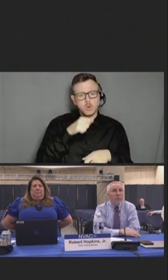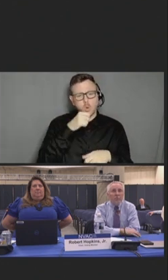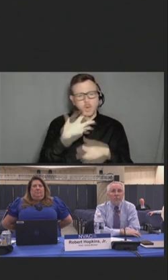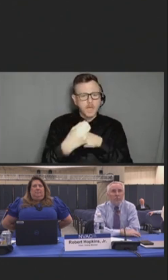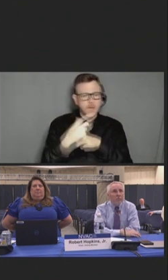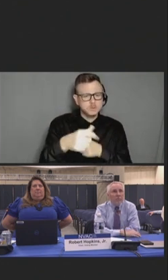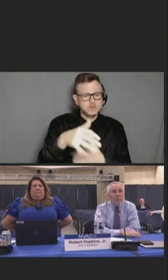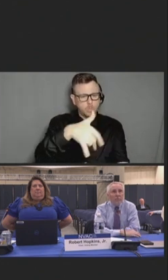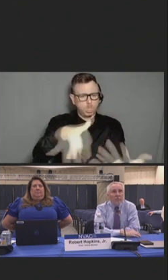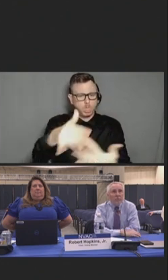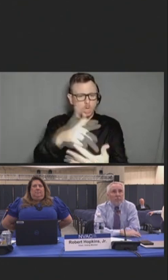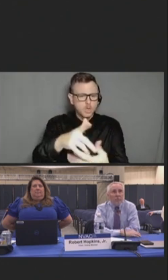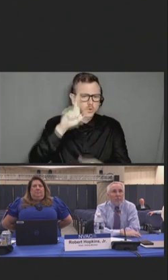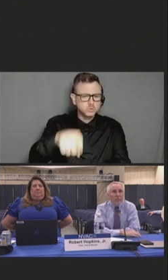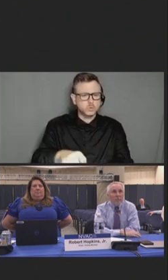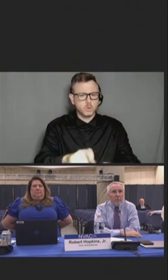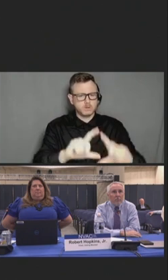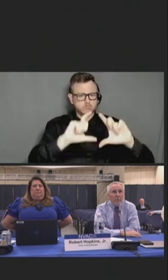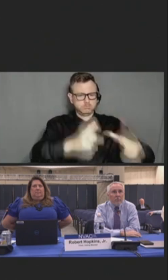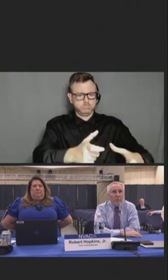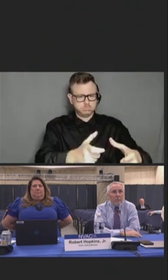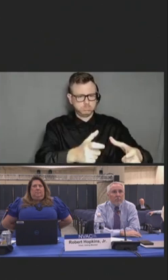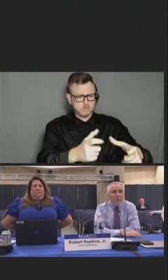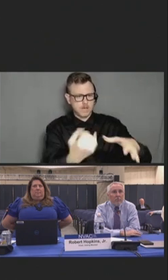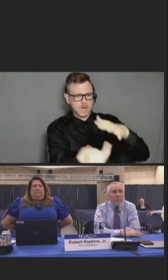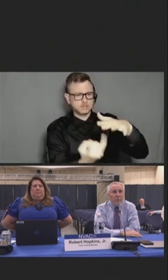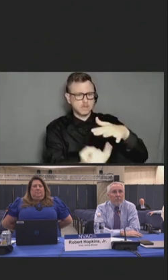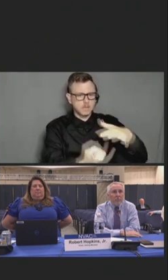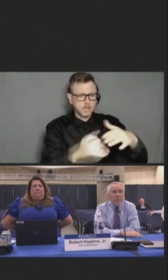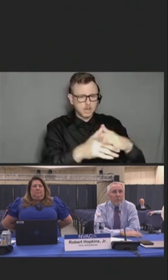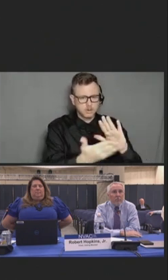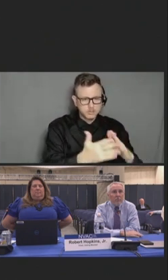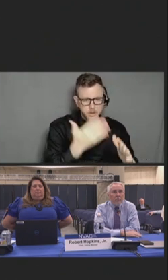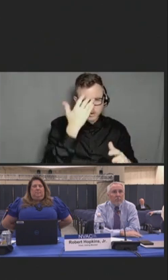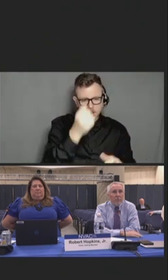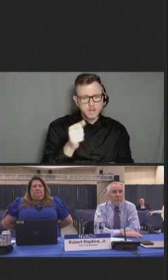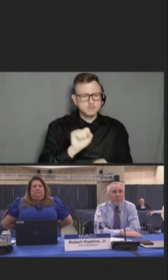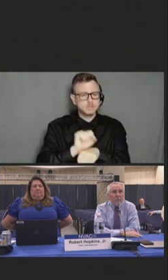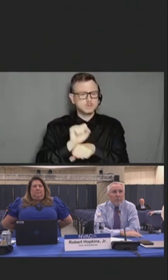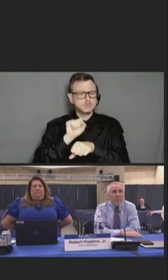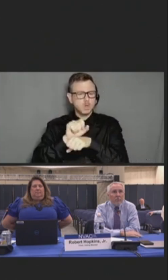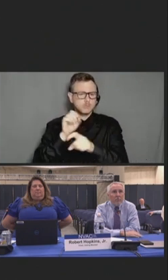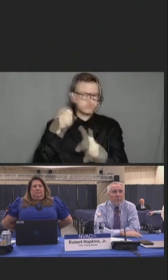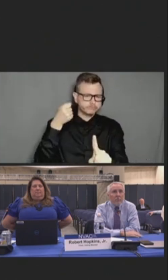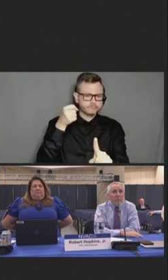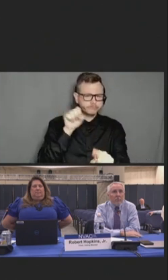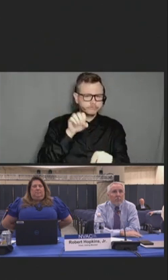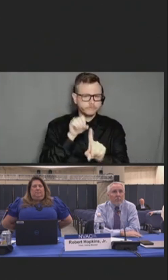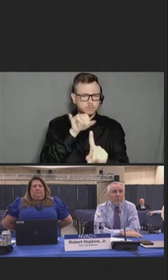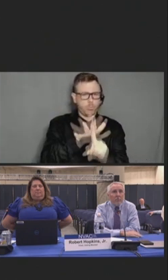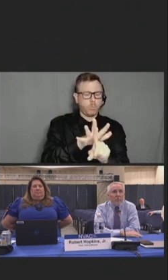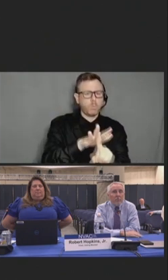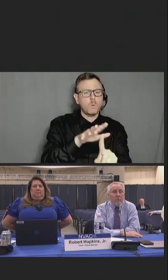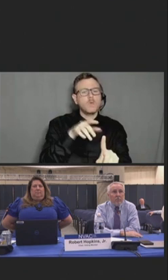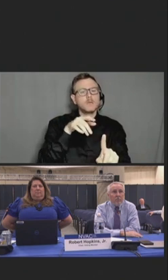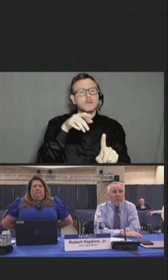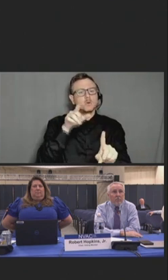isolated from the community. And due to their occupational exposure, they may be viewed as a potential source of the